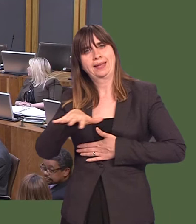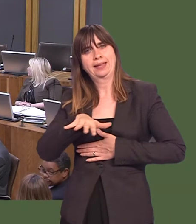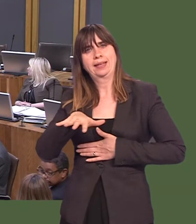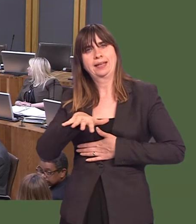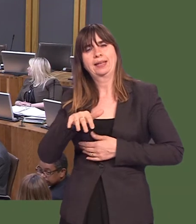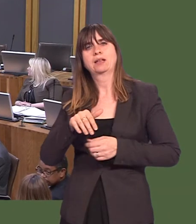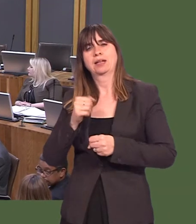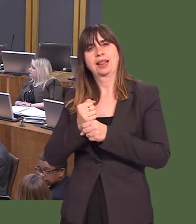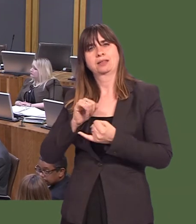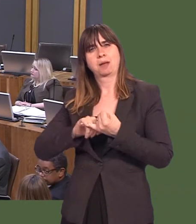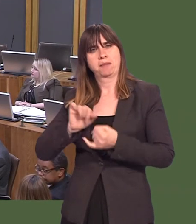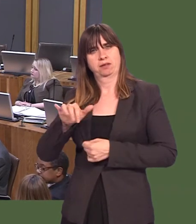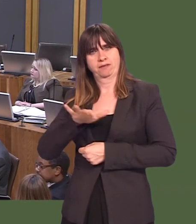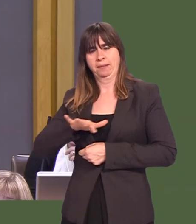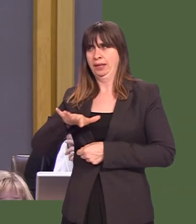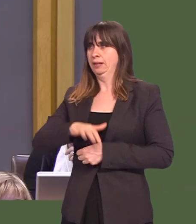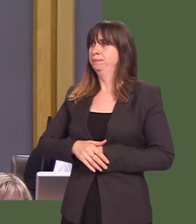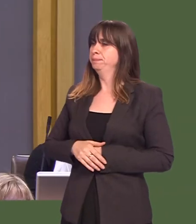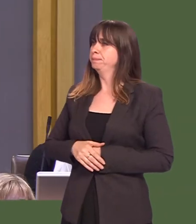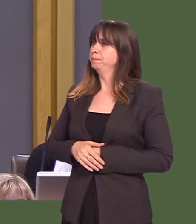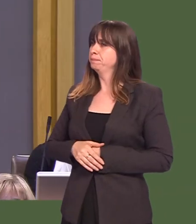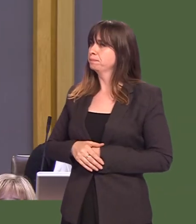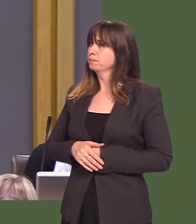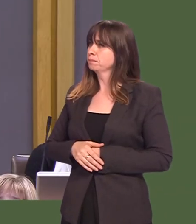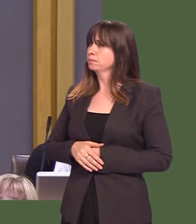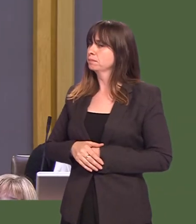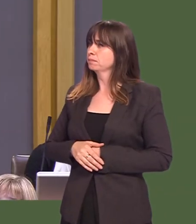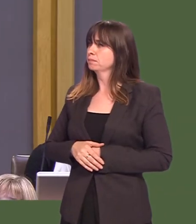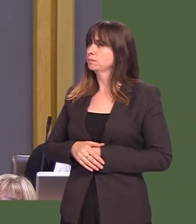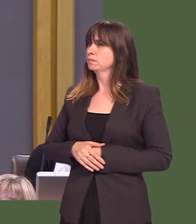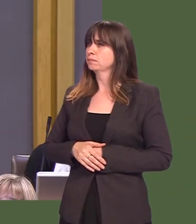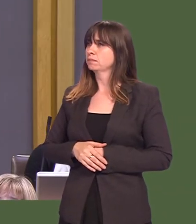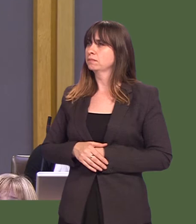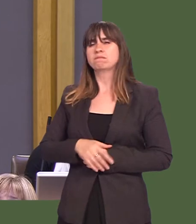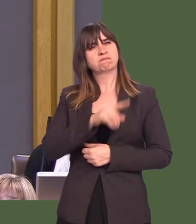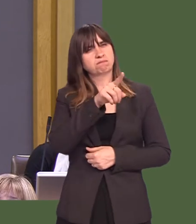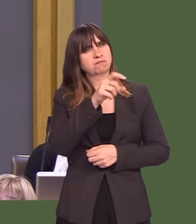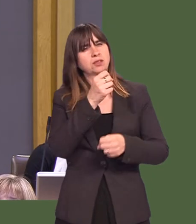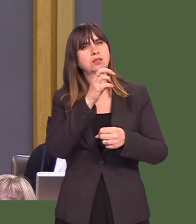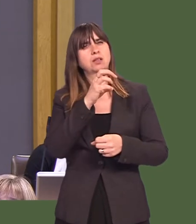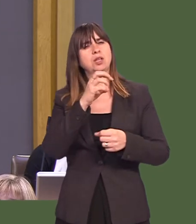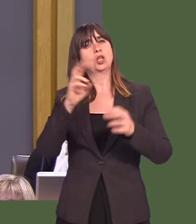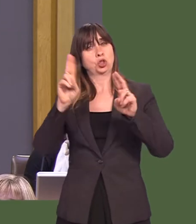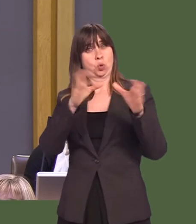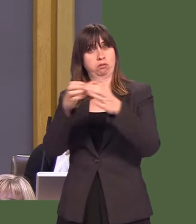the family of Glyn Summers. I think the question is: how can the Welsh Government ensure that schools are able to